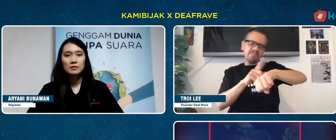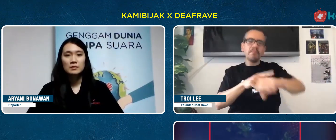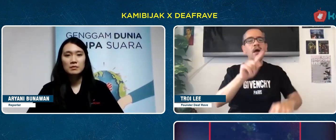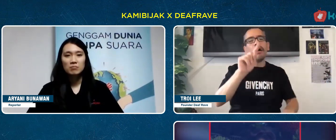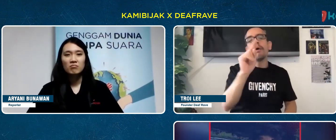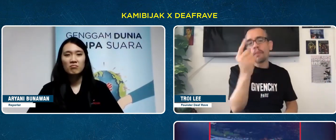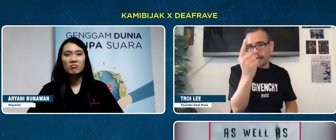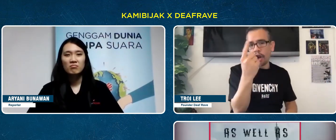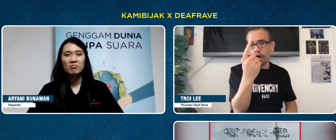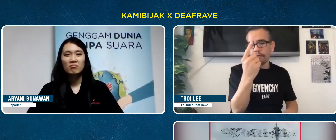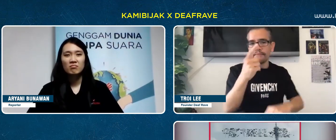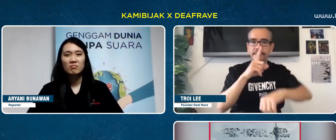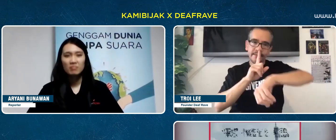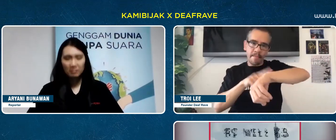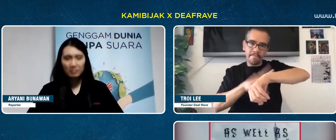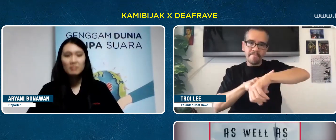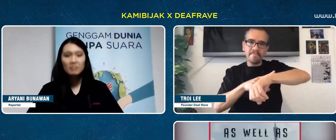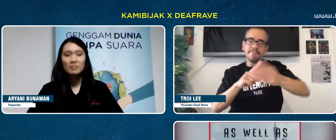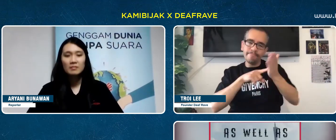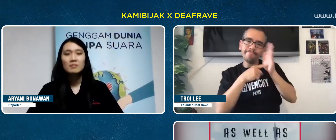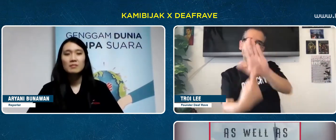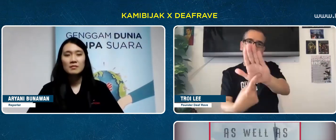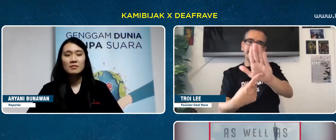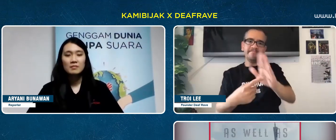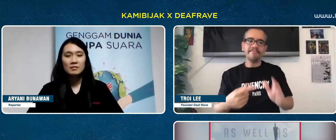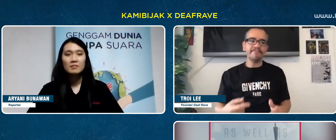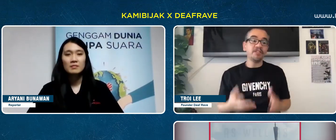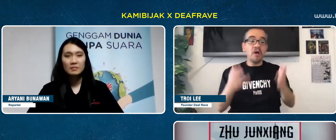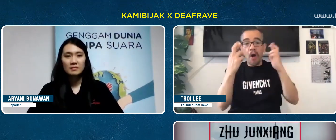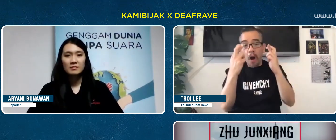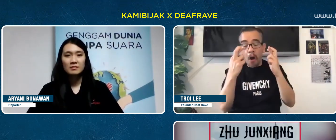So, 1 o'clock in the afternoon is best for all of us to start the show.